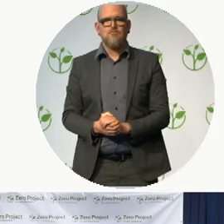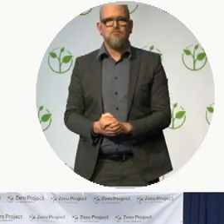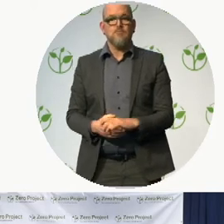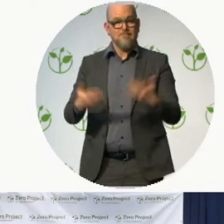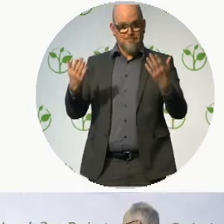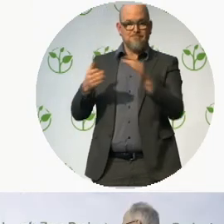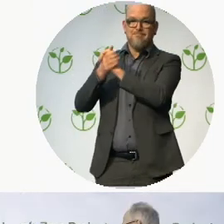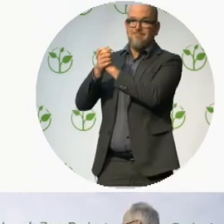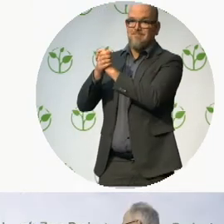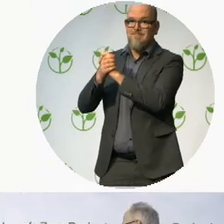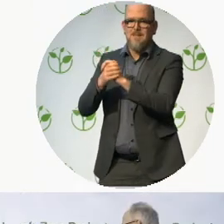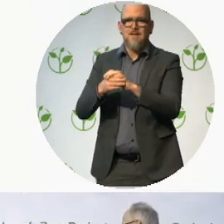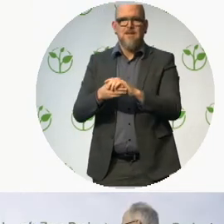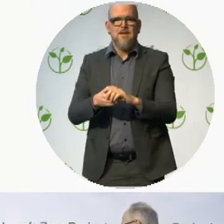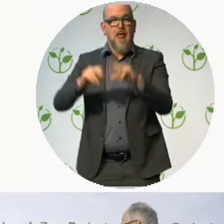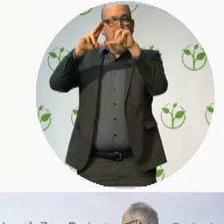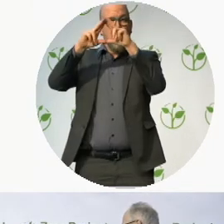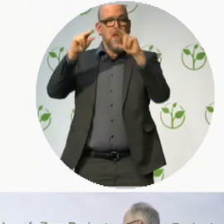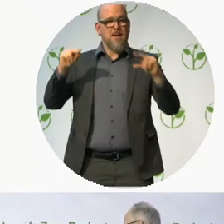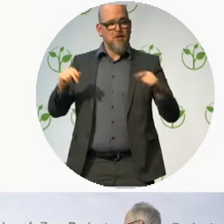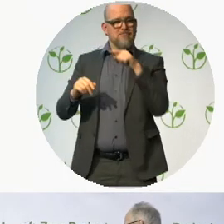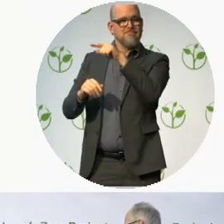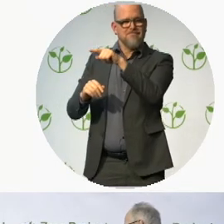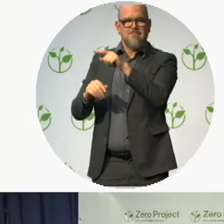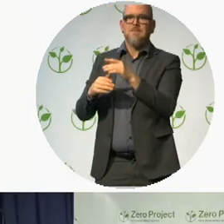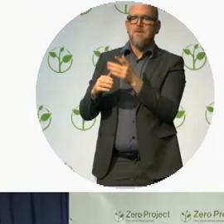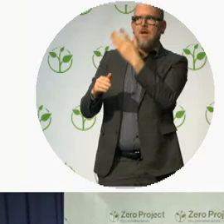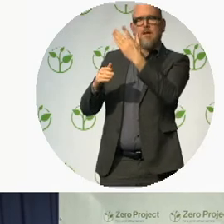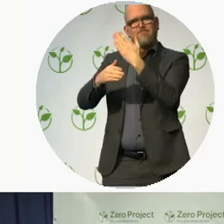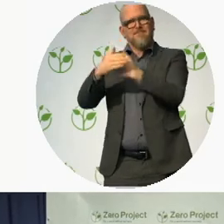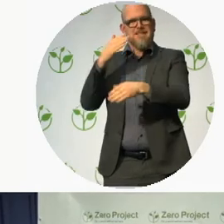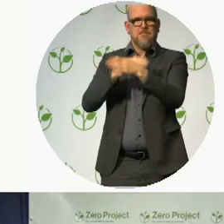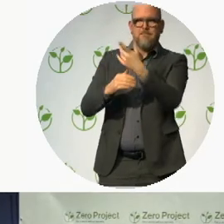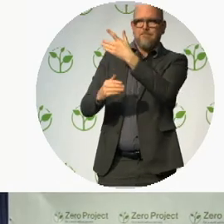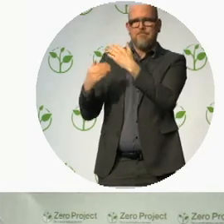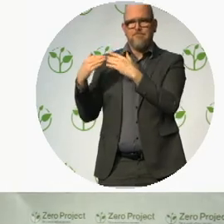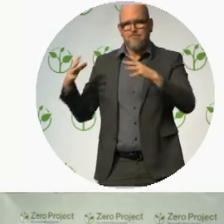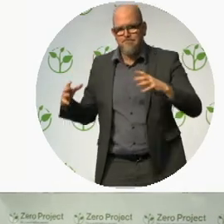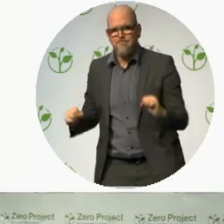The Lebanese Physical Handicapped Union, founded in 1981, is an advocacy organization ...